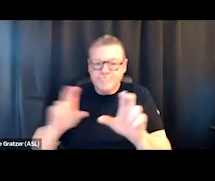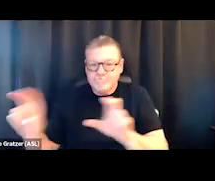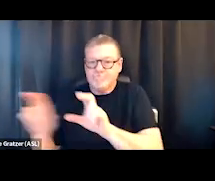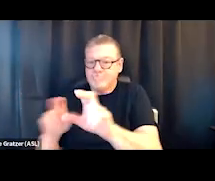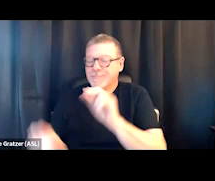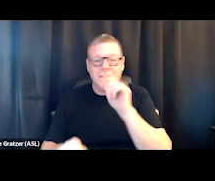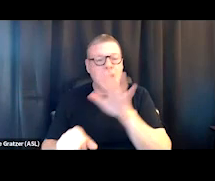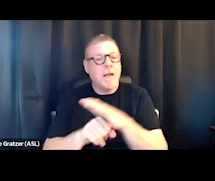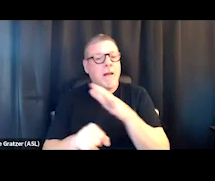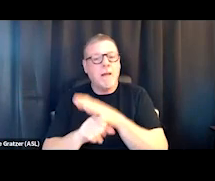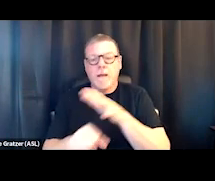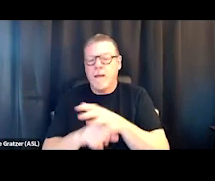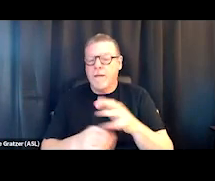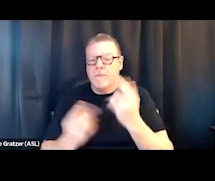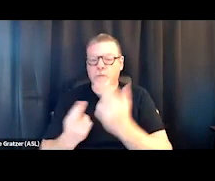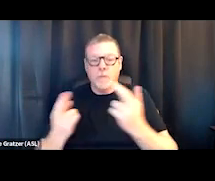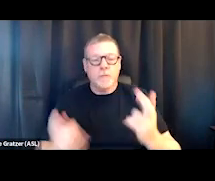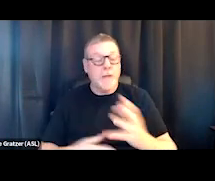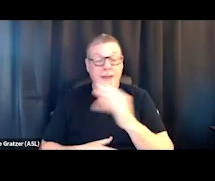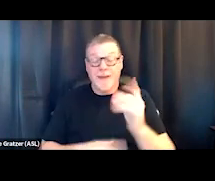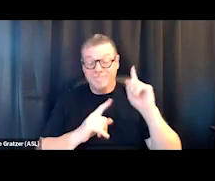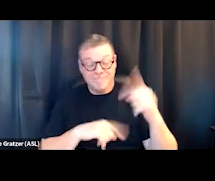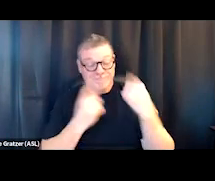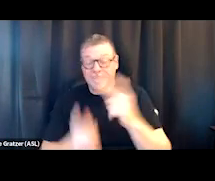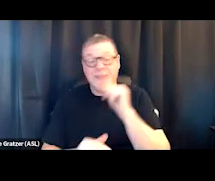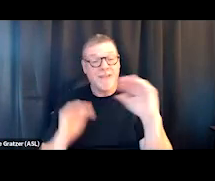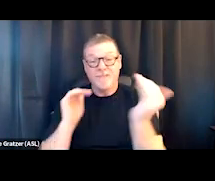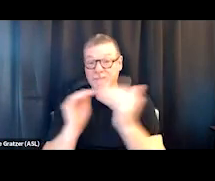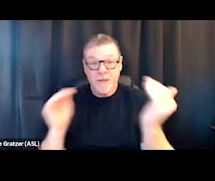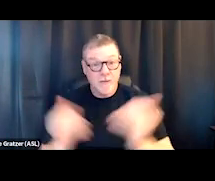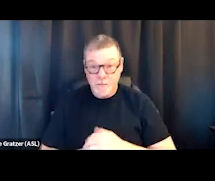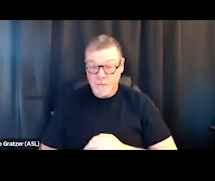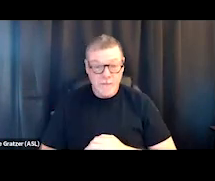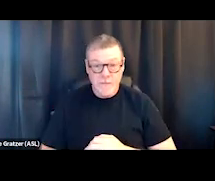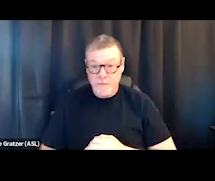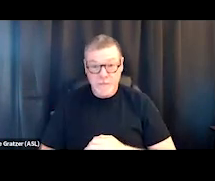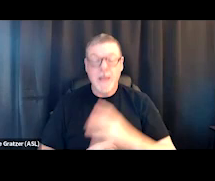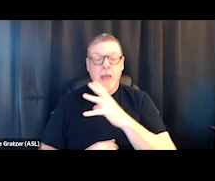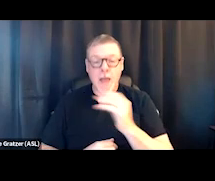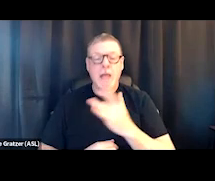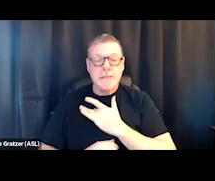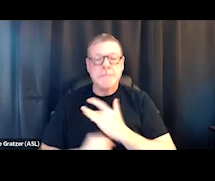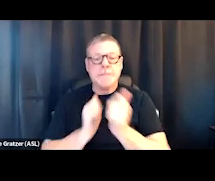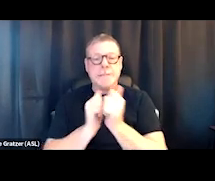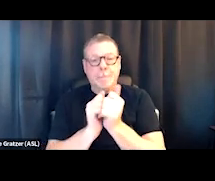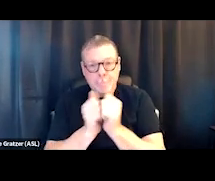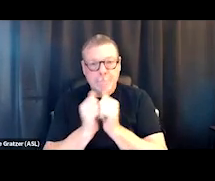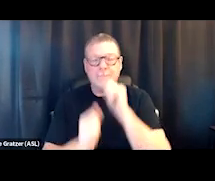which is inherently unfair. And there's a natural tendency to compete for inadequate resources